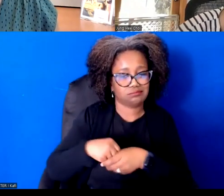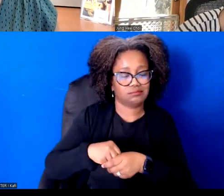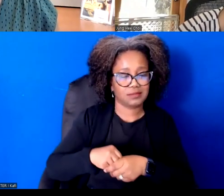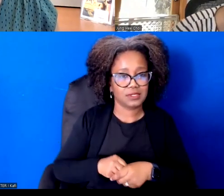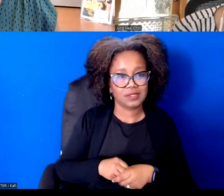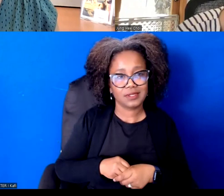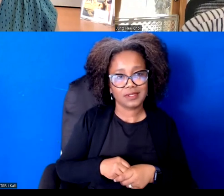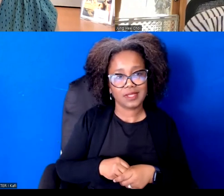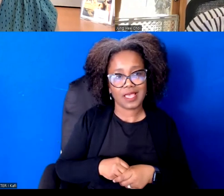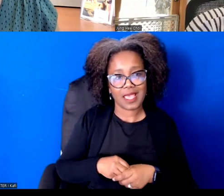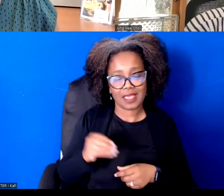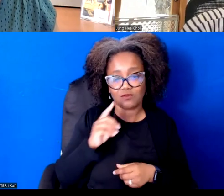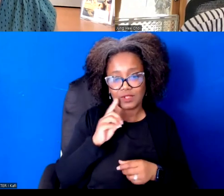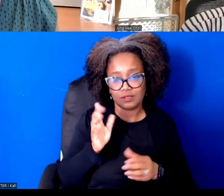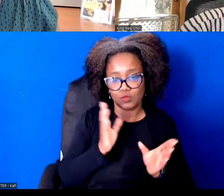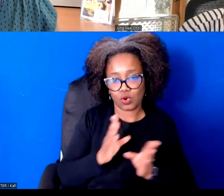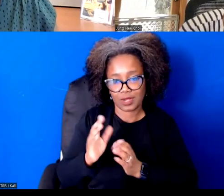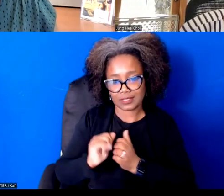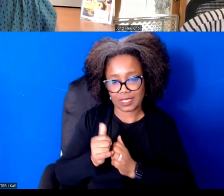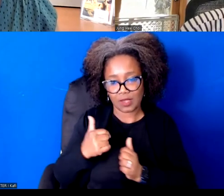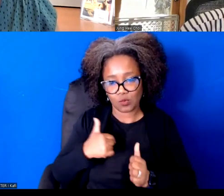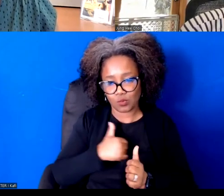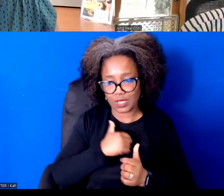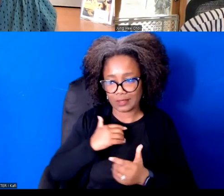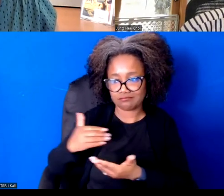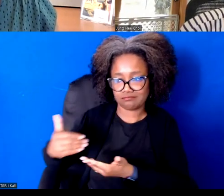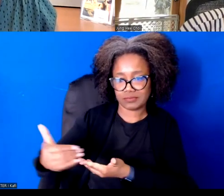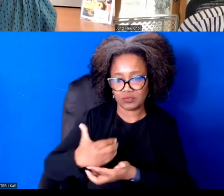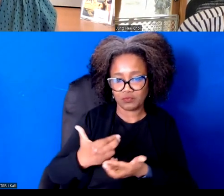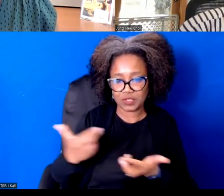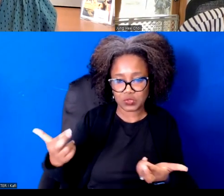And so I think those are the two sort of things that I have, you know, I'm living with is